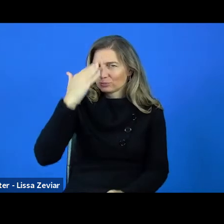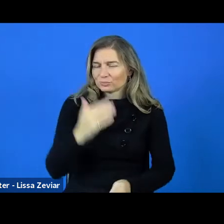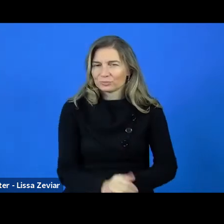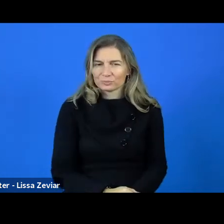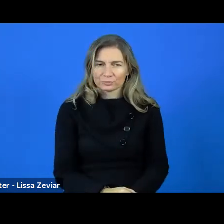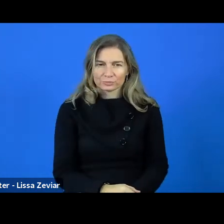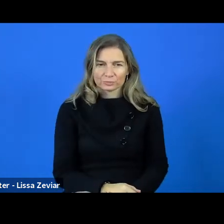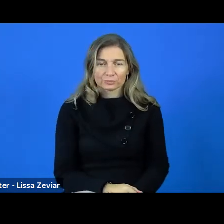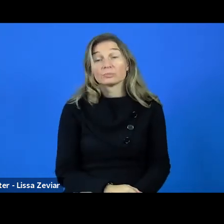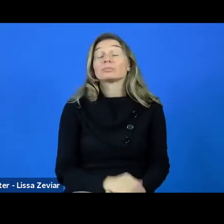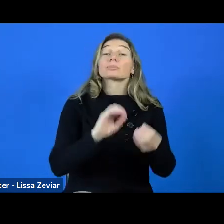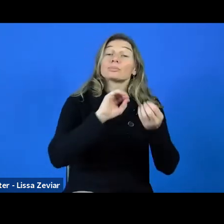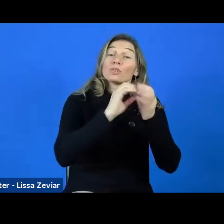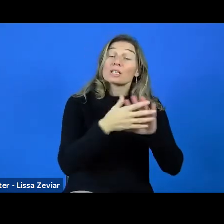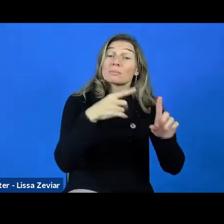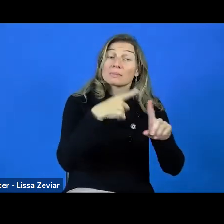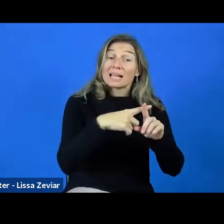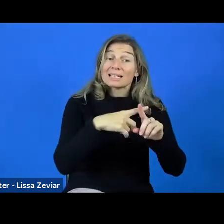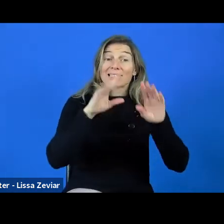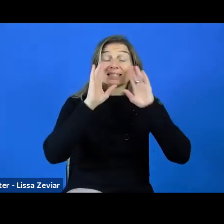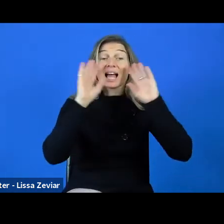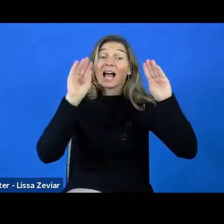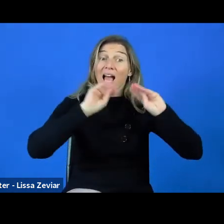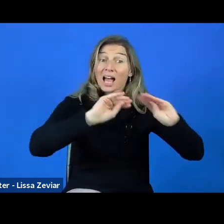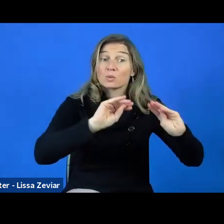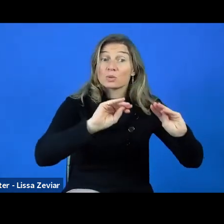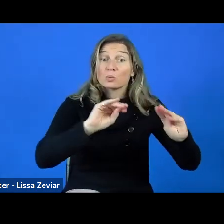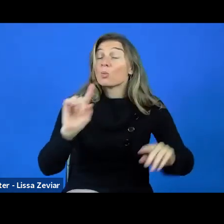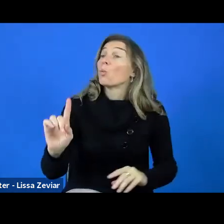It's not only for young people as many people think.